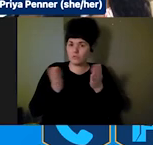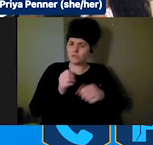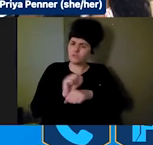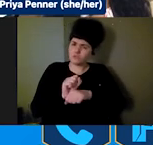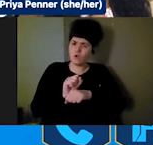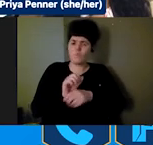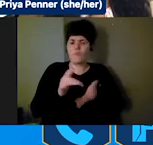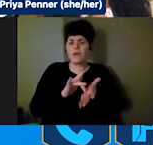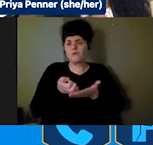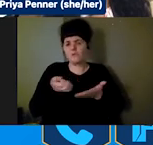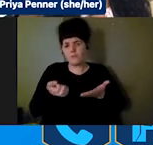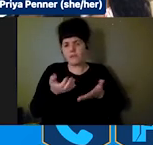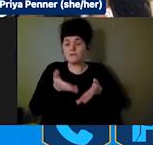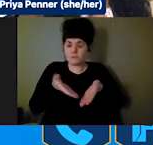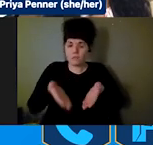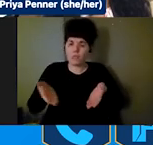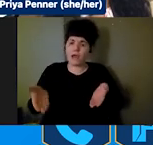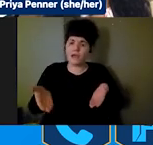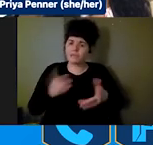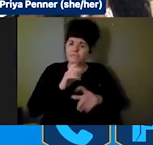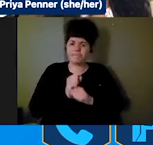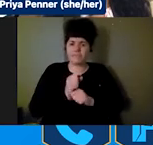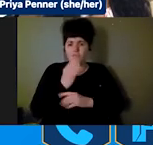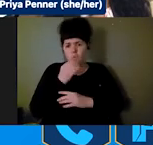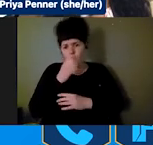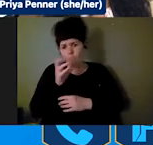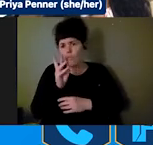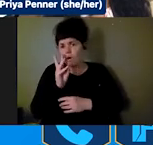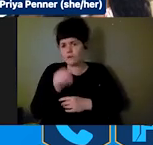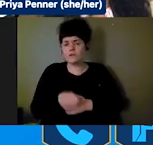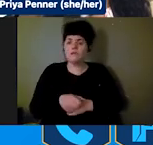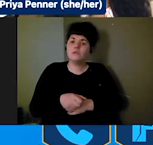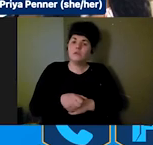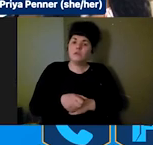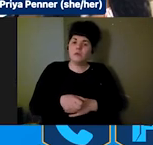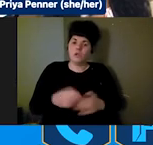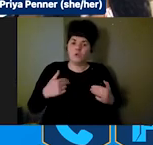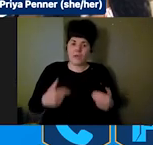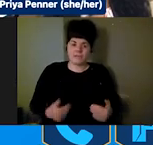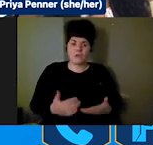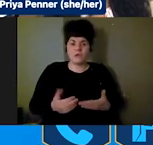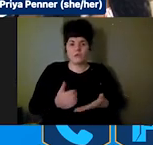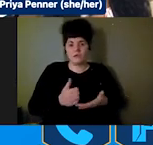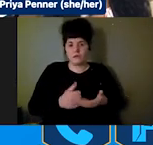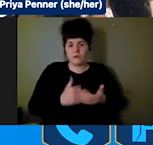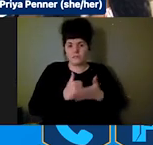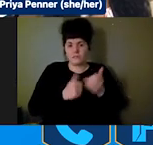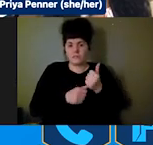certainly food and water, humanitarian assistance; but also bringing together key stakeholders like Centers for